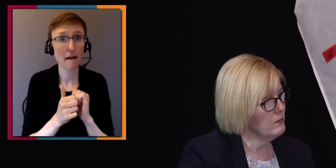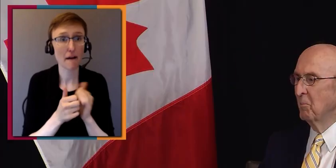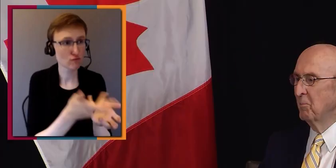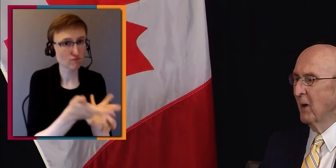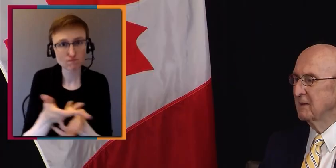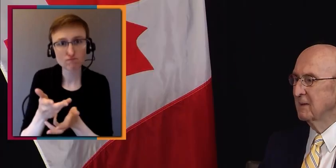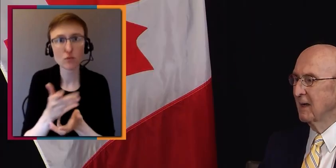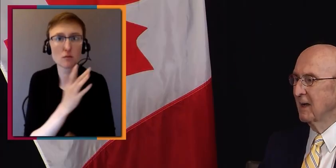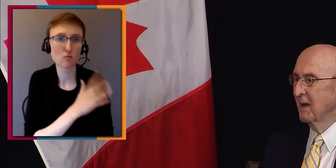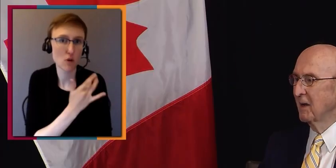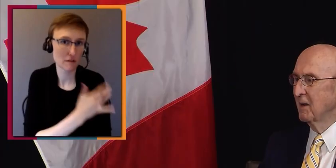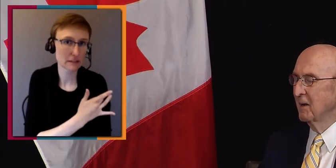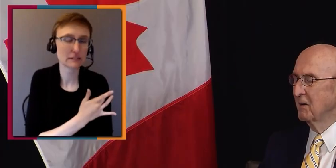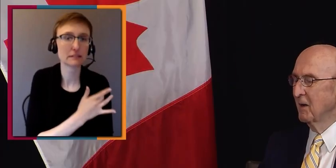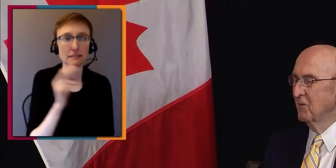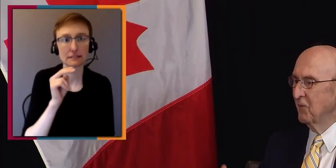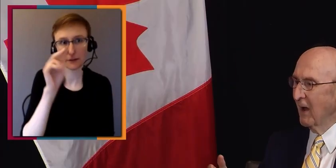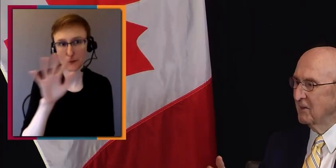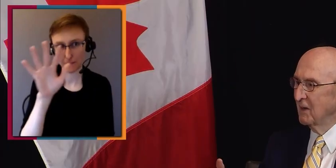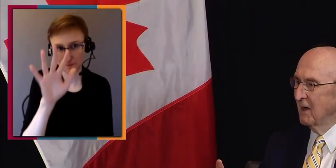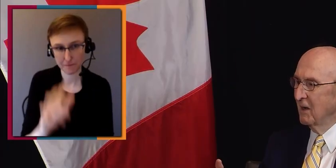But in fact,